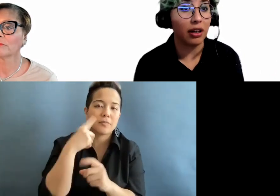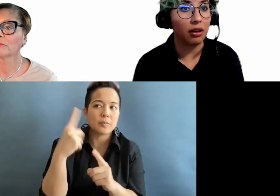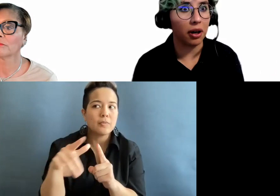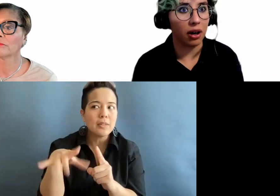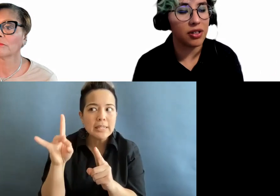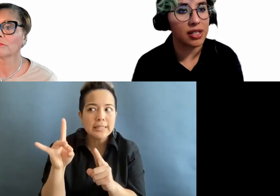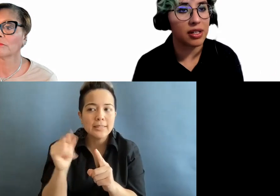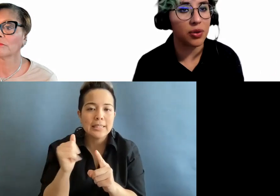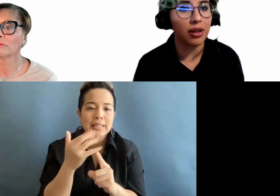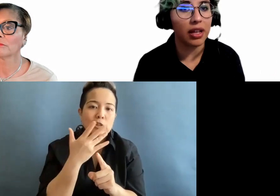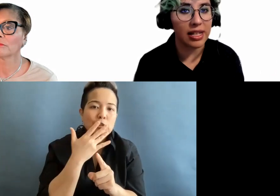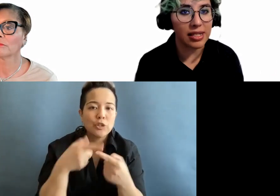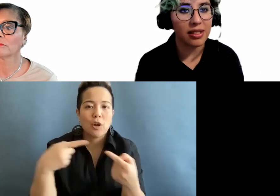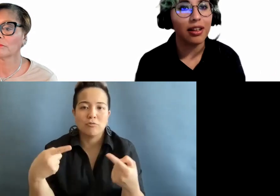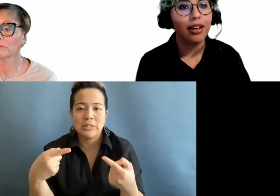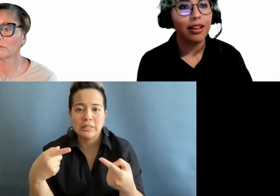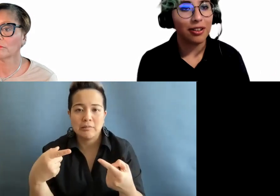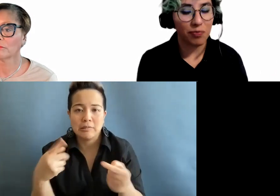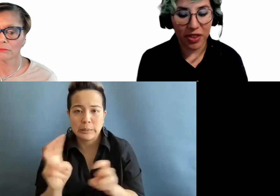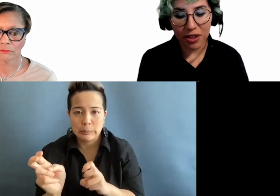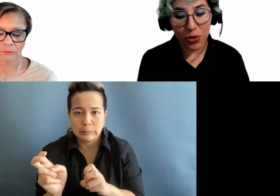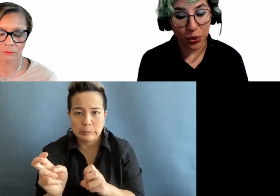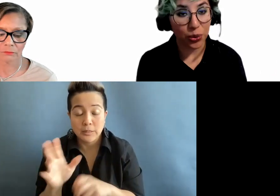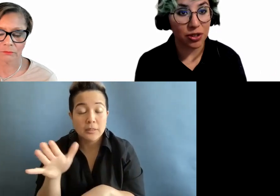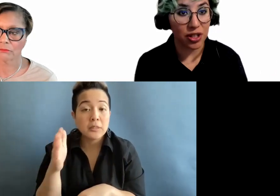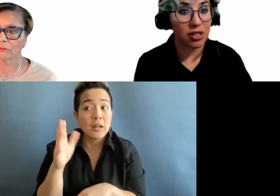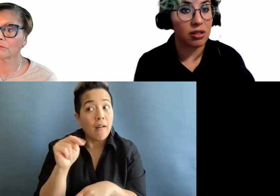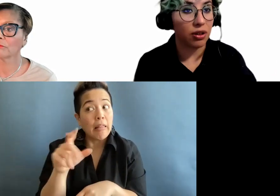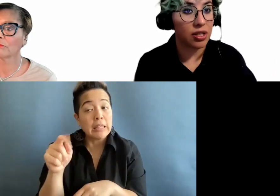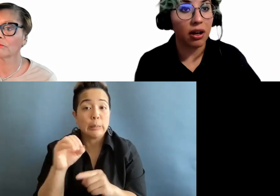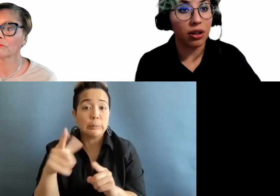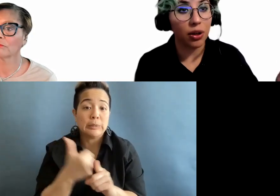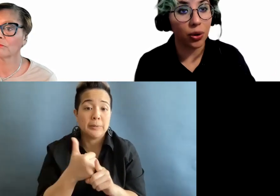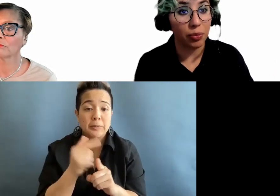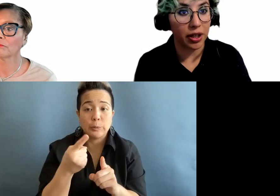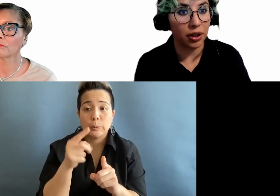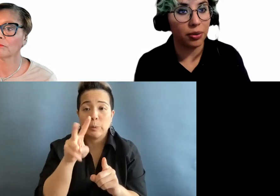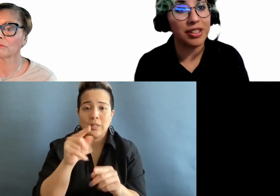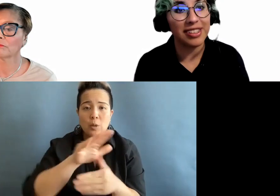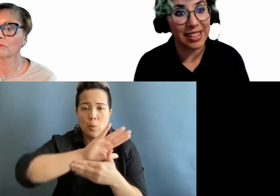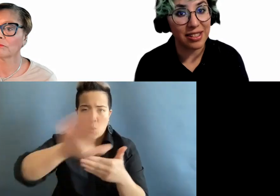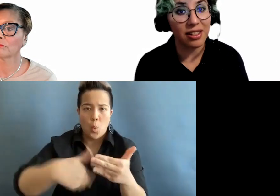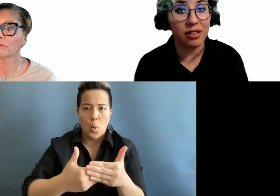color and contrast issue unless the tool just looks at the whole video, which it doesn't. It